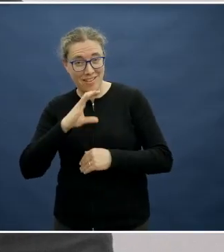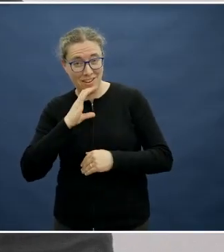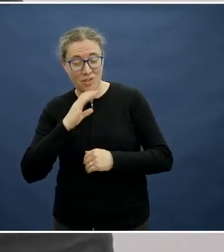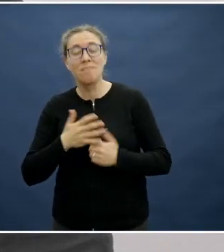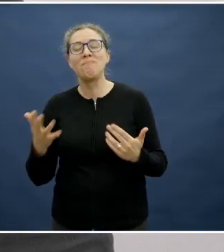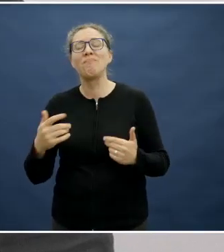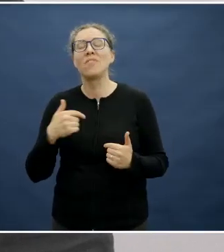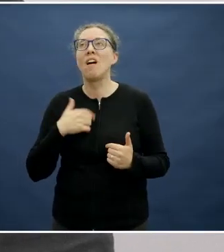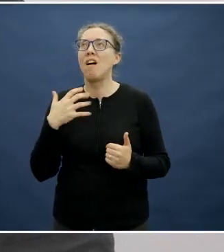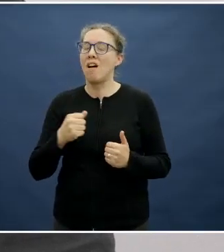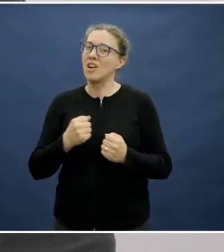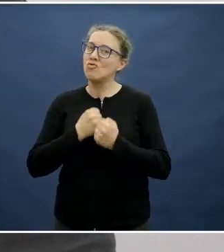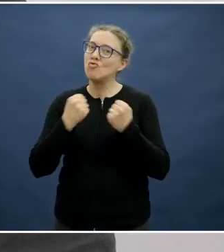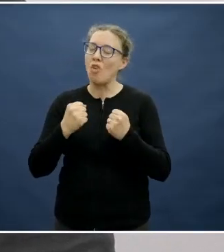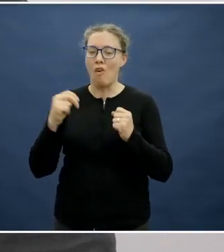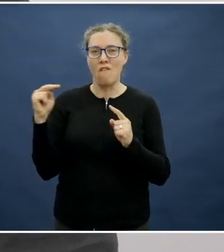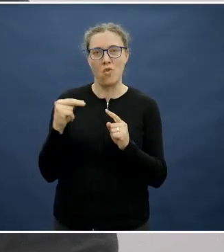I think that's an incredibly important question.